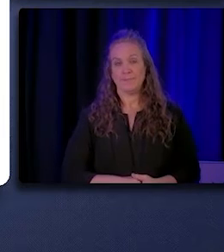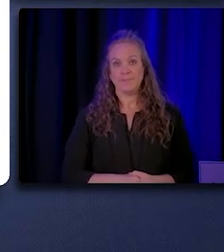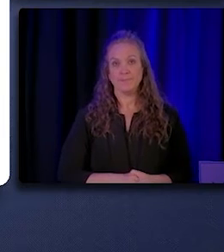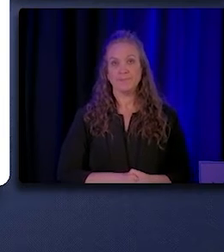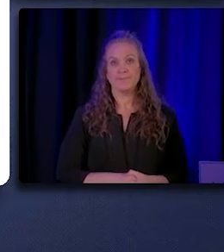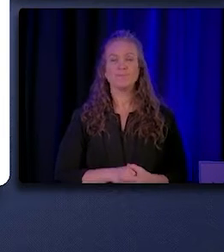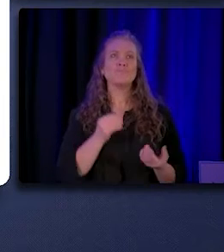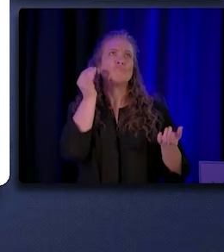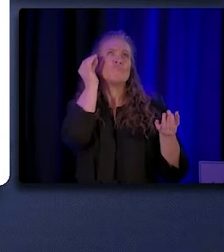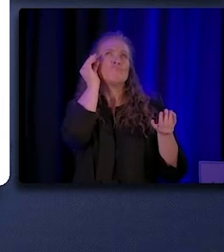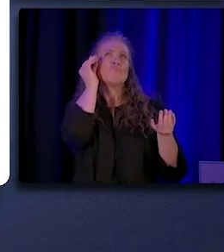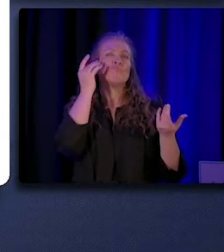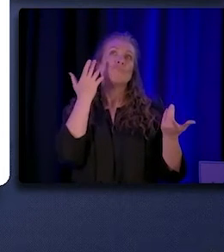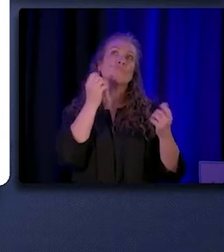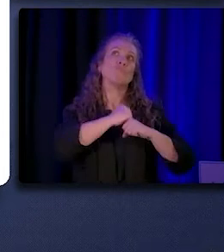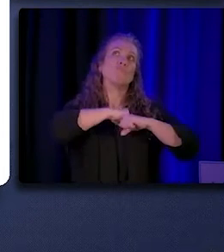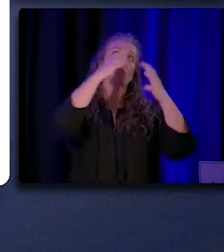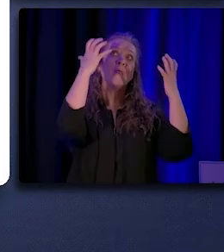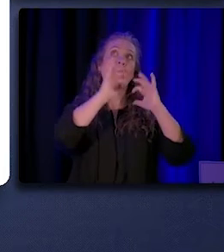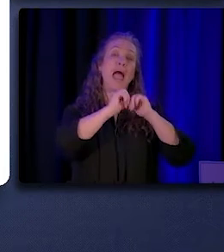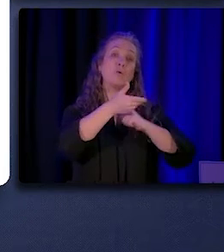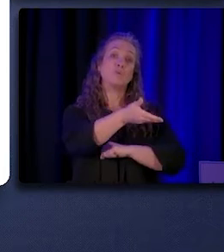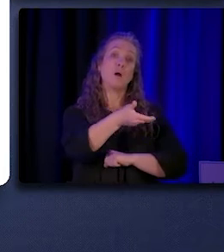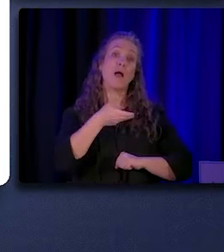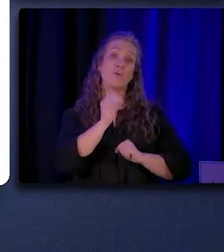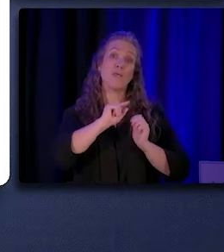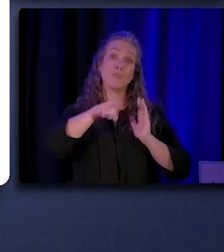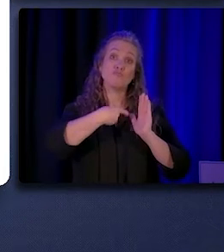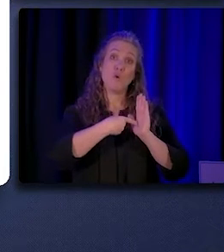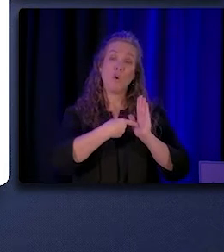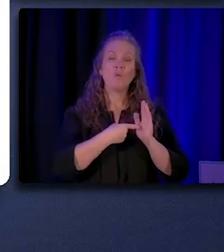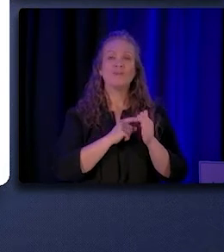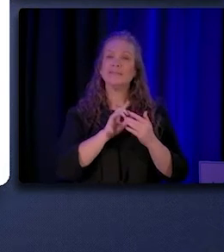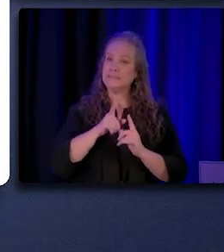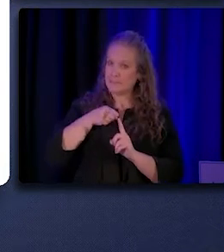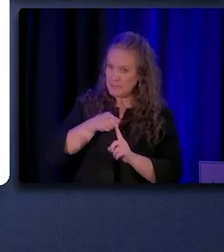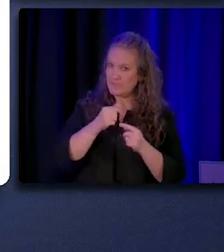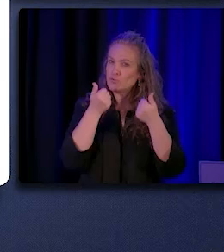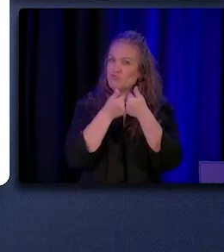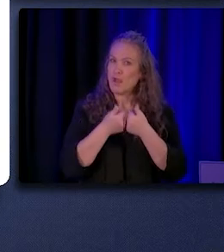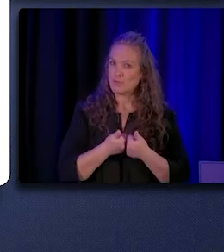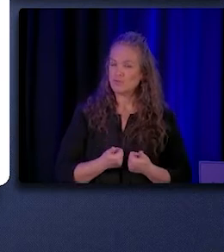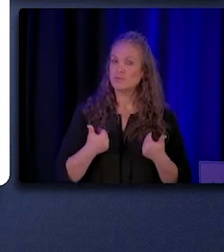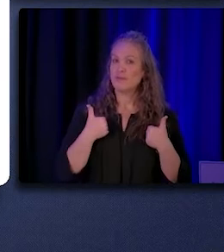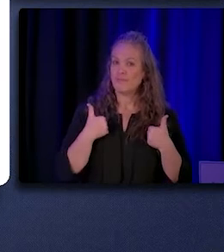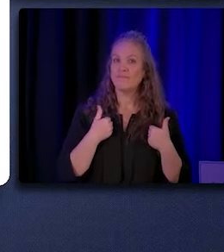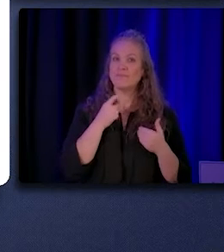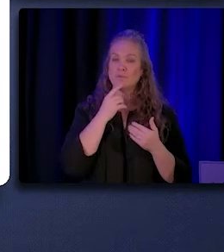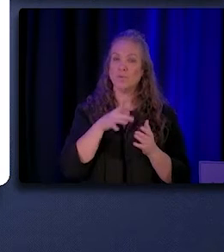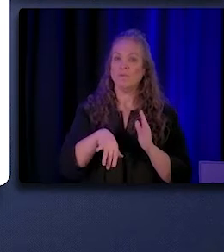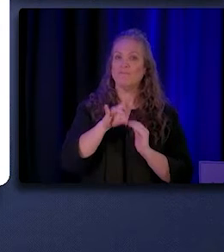In thinking about hiring for this role, it is important to note that there are certain challenges associated with finding qualified CHW/Ps